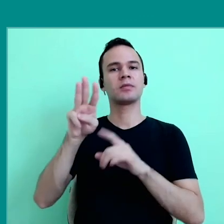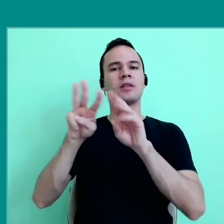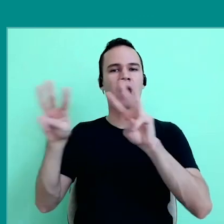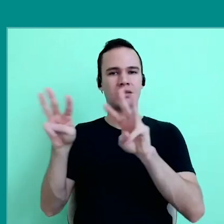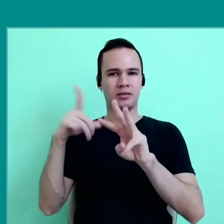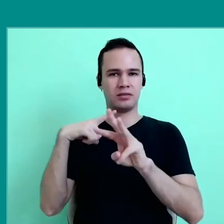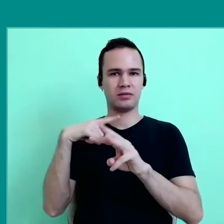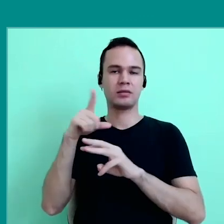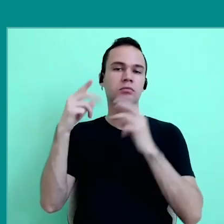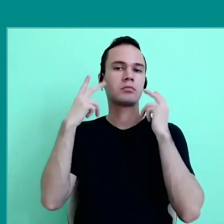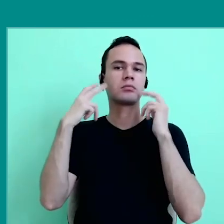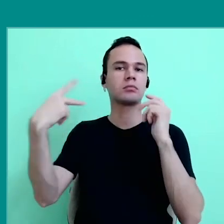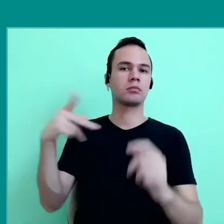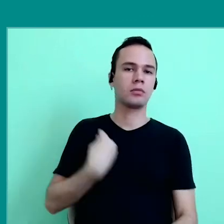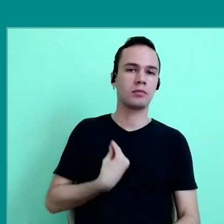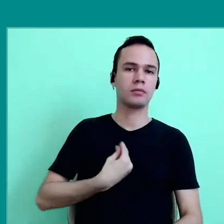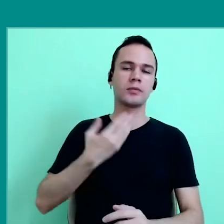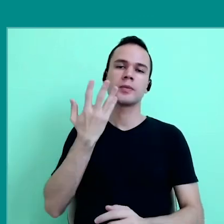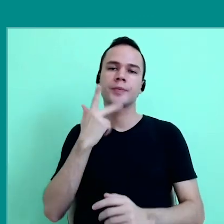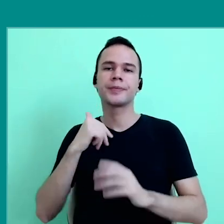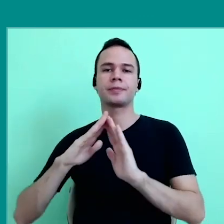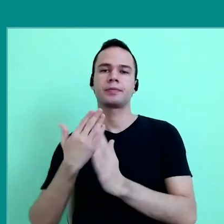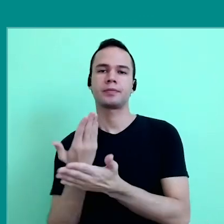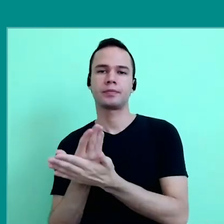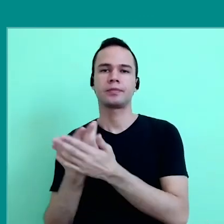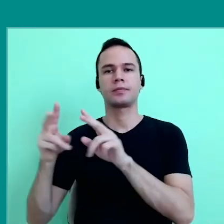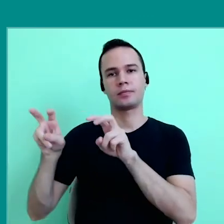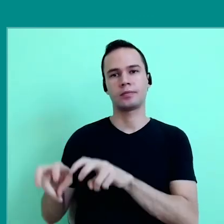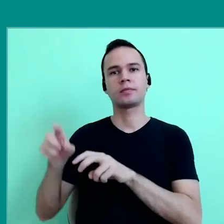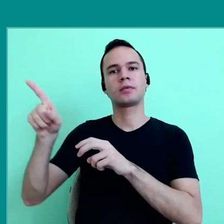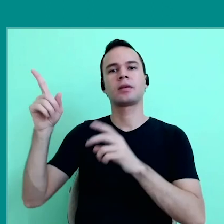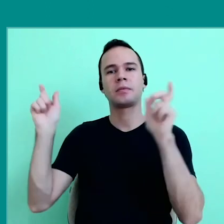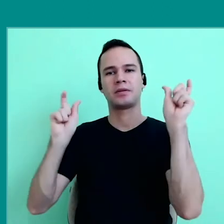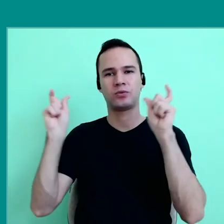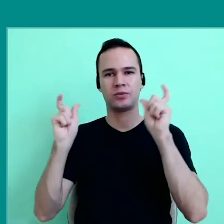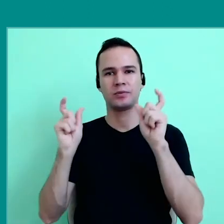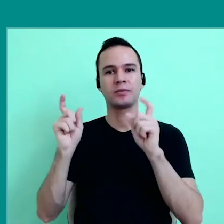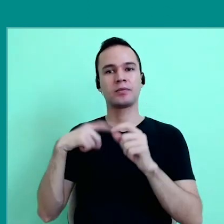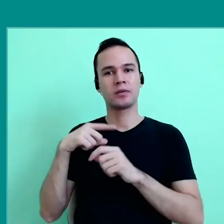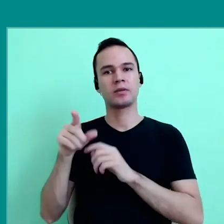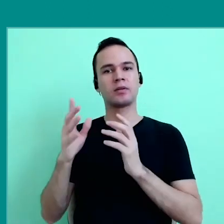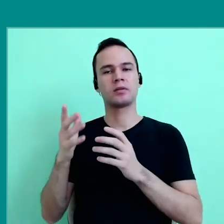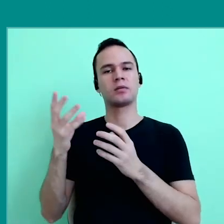about everyday scenes of children, girls studying at home, in Mexico, for example, you have to support yourself a lot